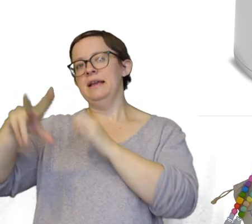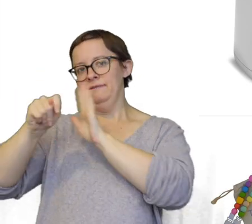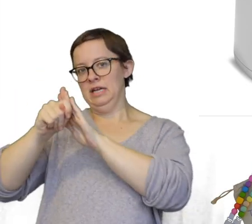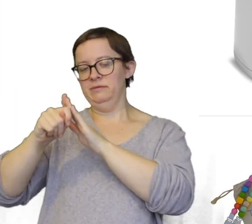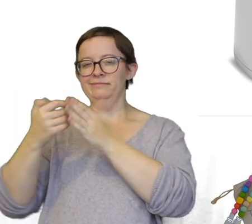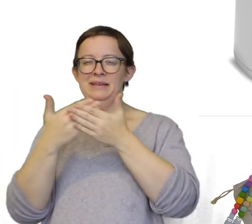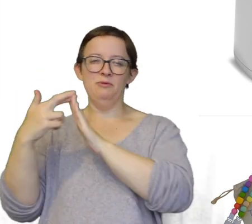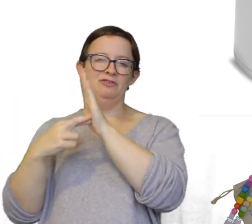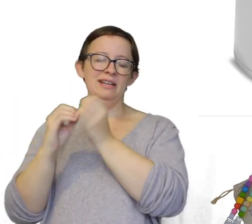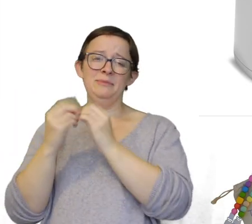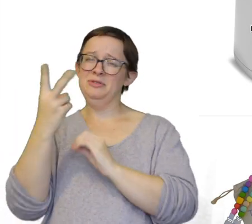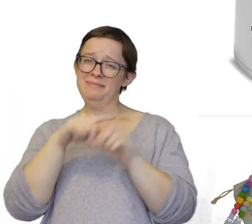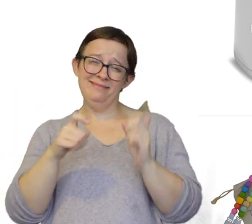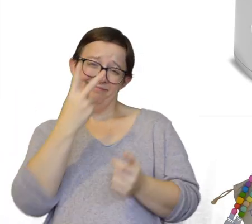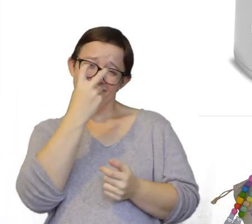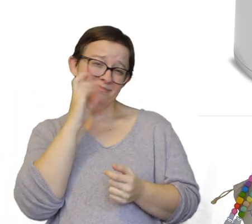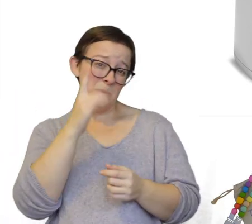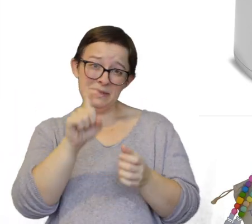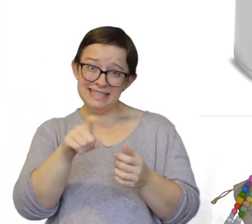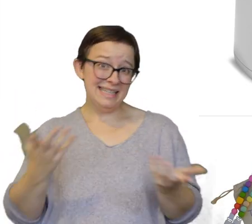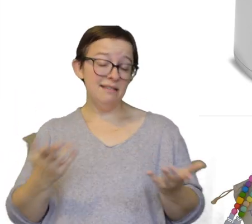But I don't think you're ever gonna need one of these in all honesty.